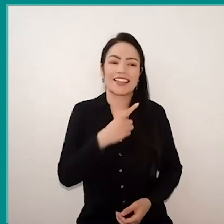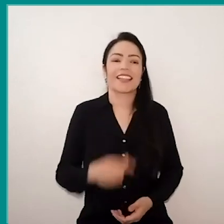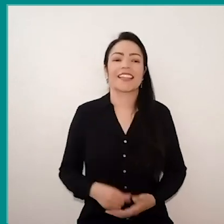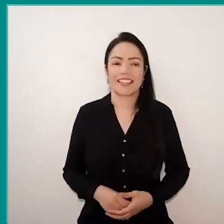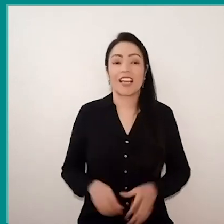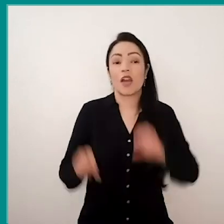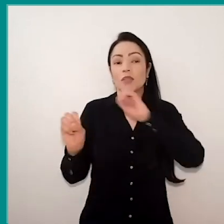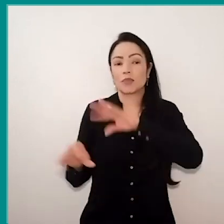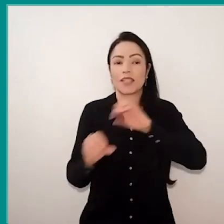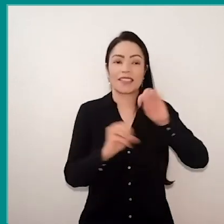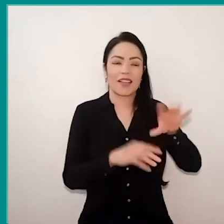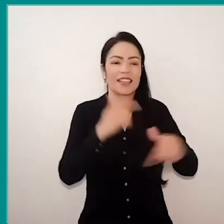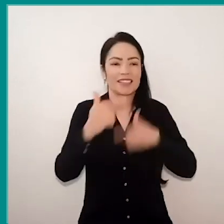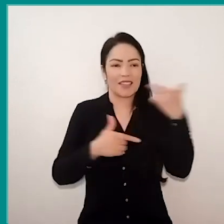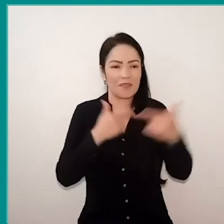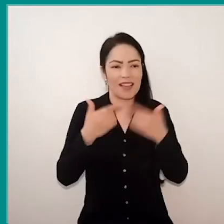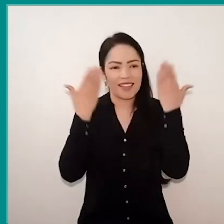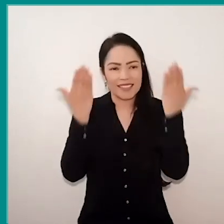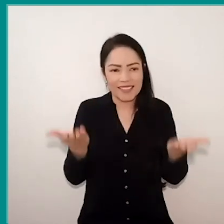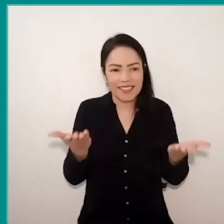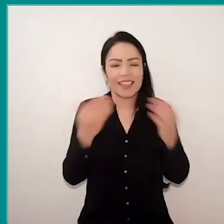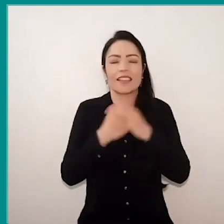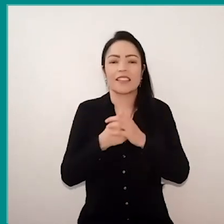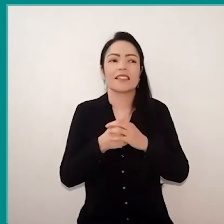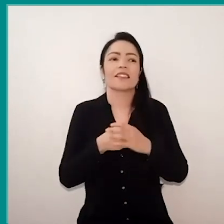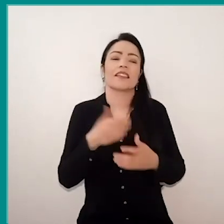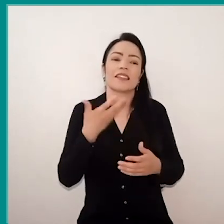have been working in this sense of developing actions